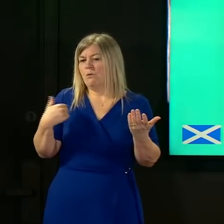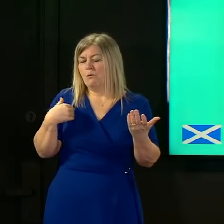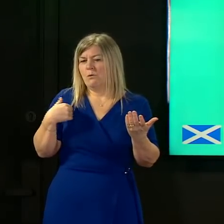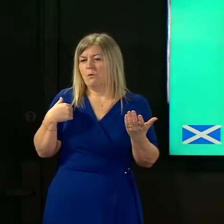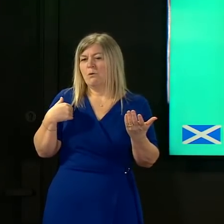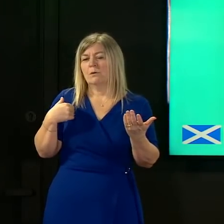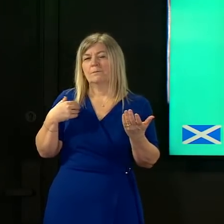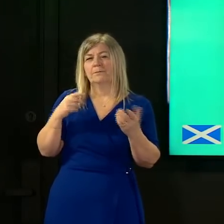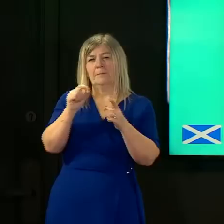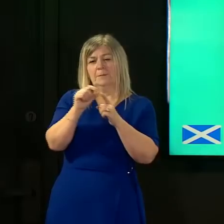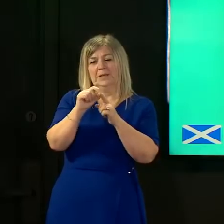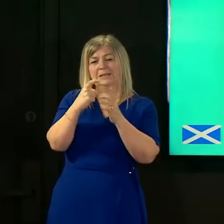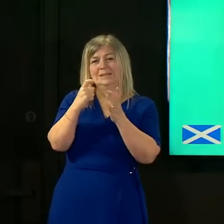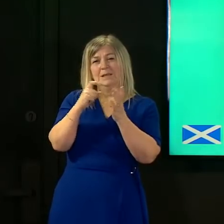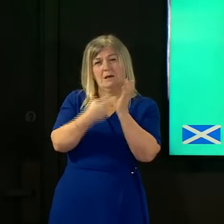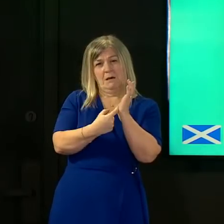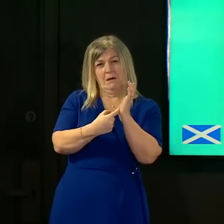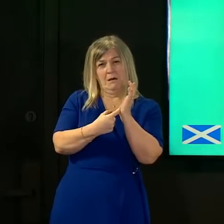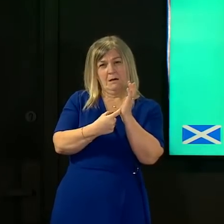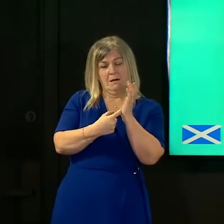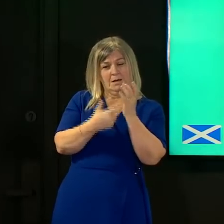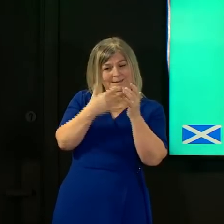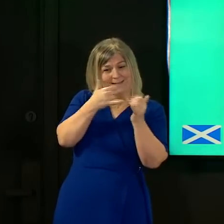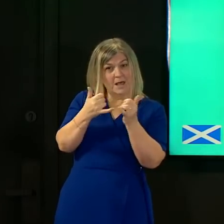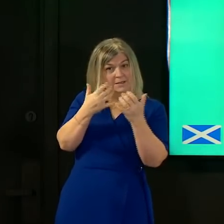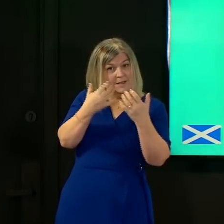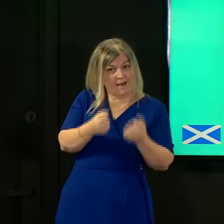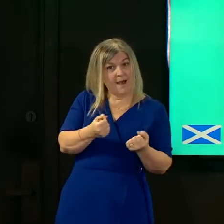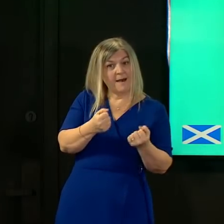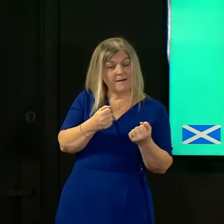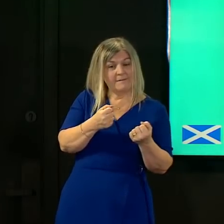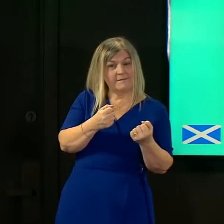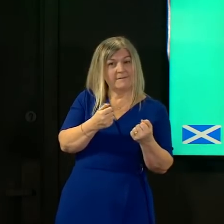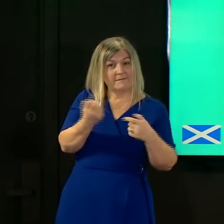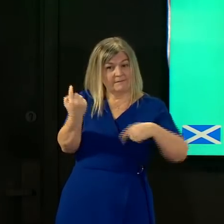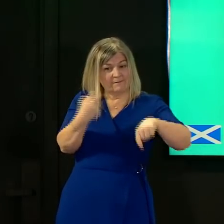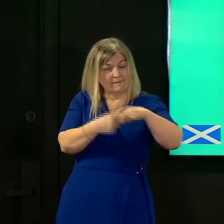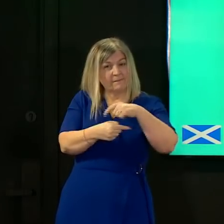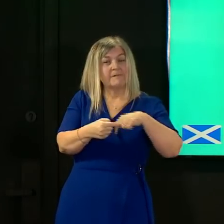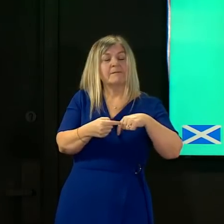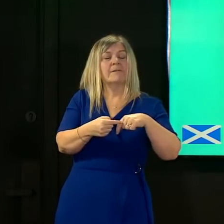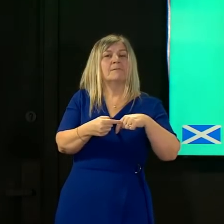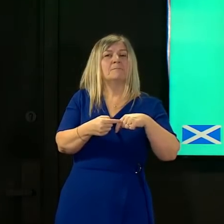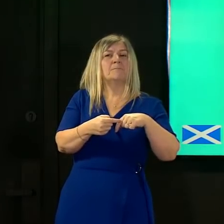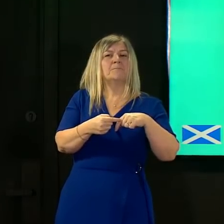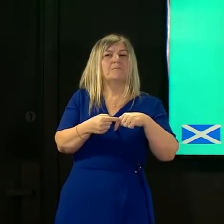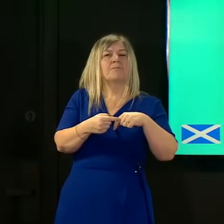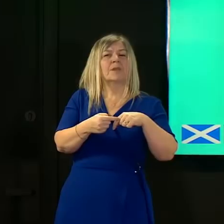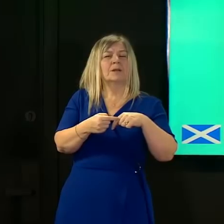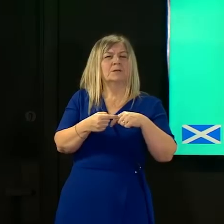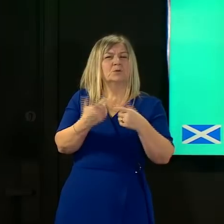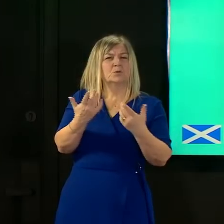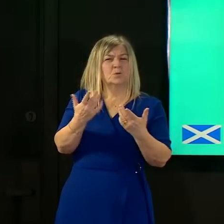the pcr tests that we have available to us so that the primer site used in those tests